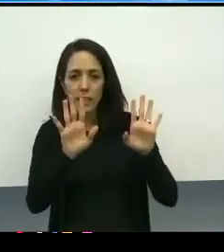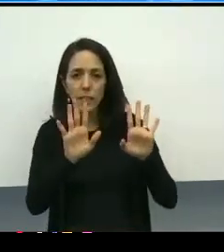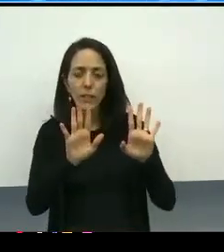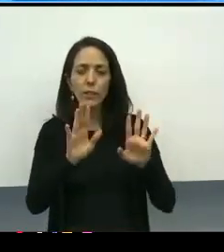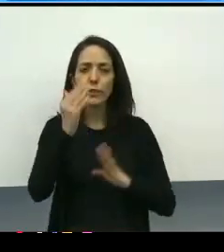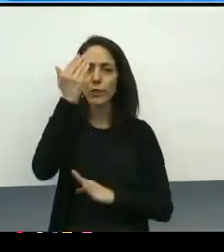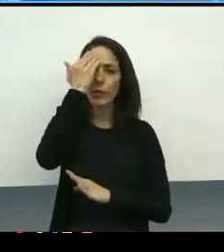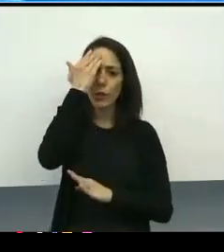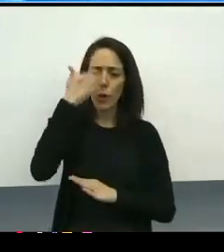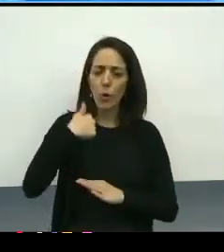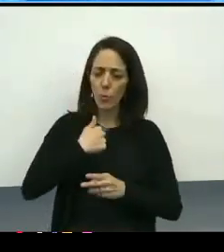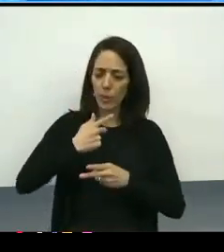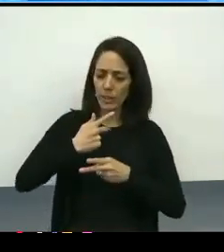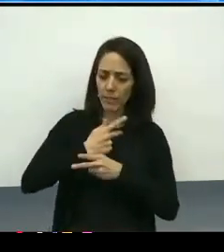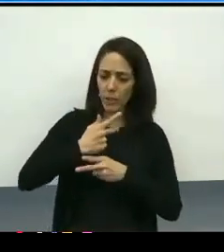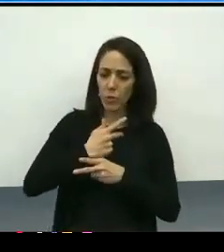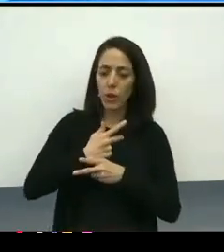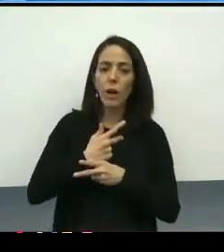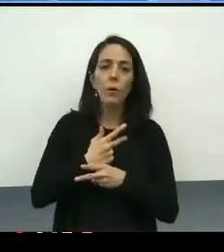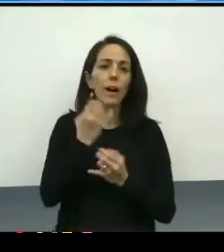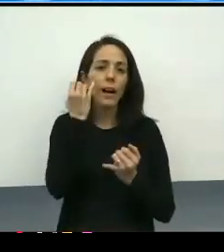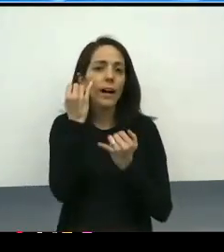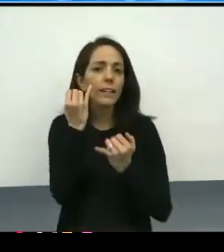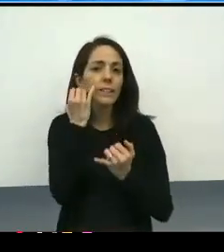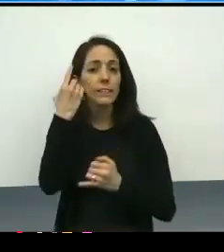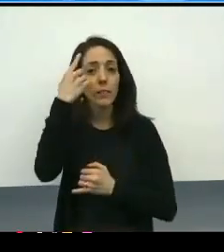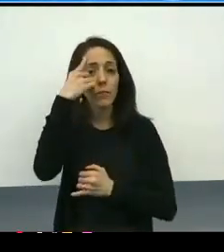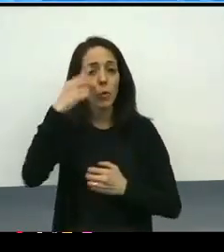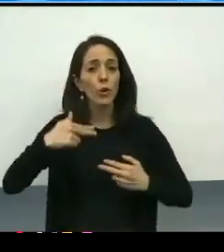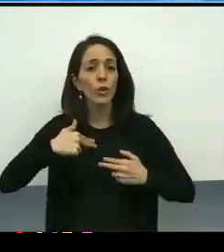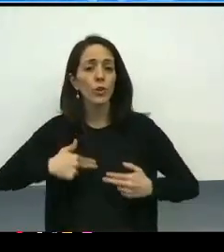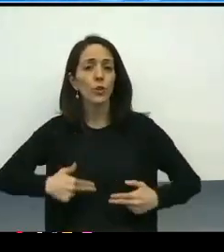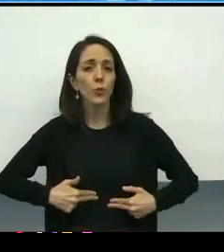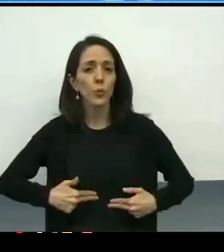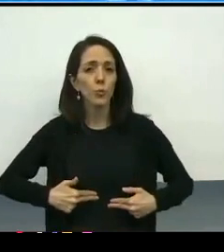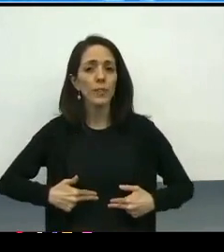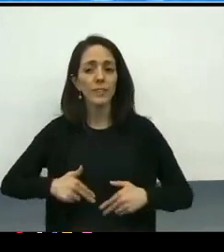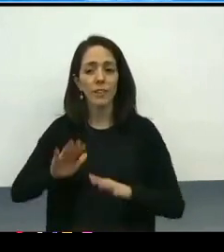who are coming into a shared space for a shared purpose. And we want to acknowledge that.